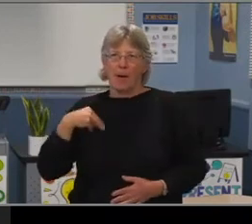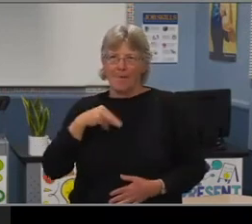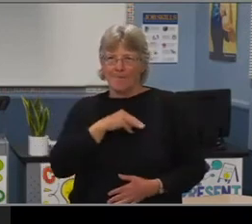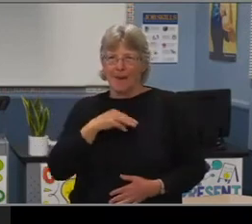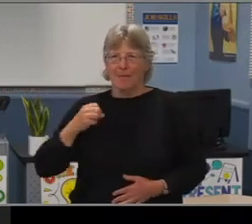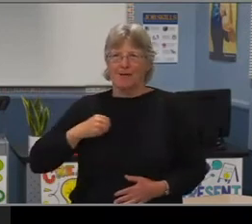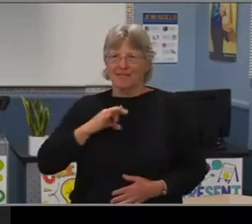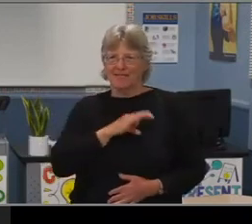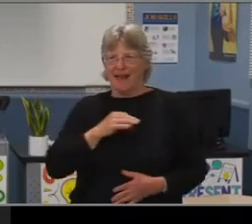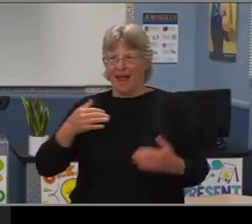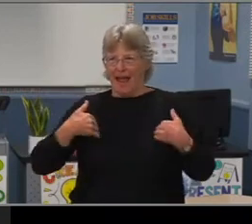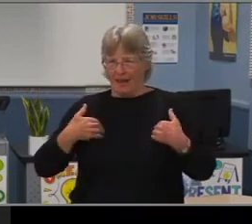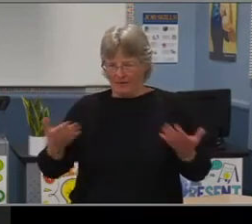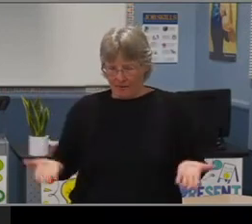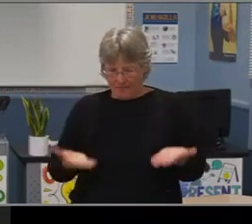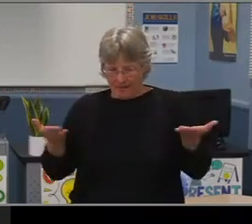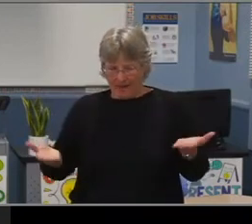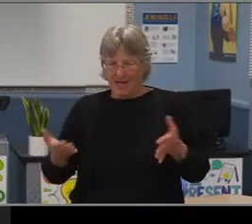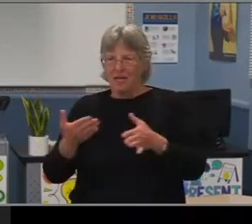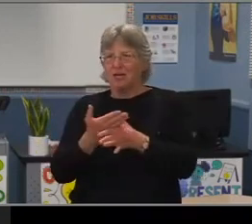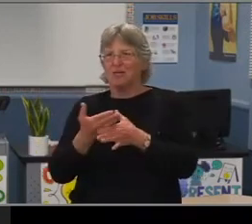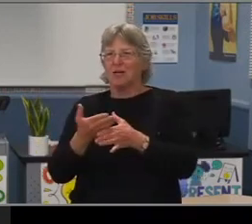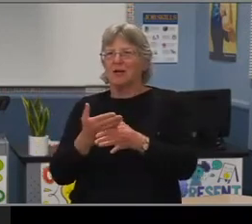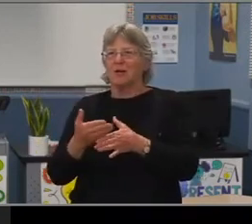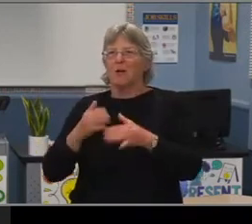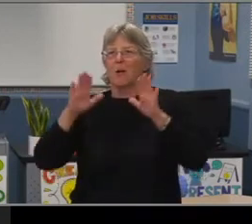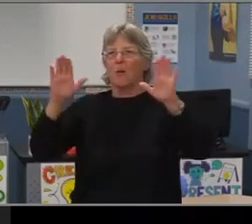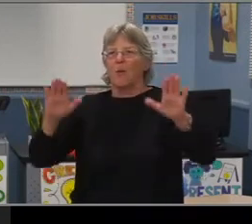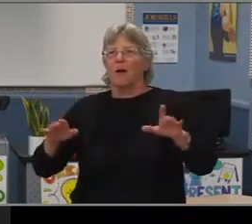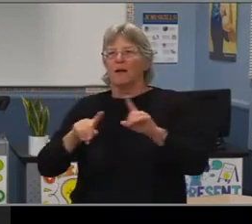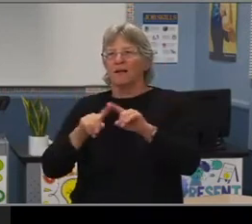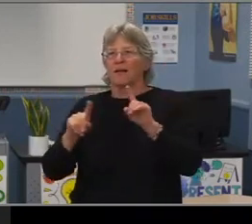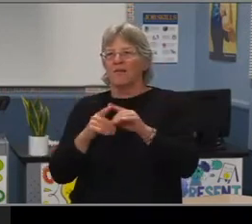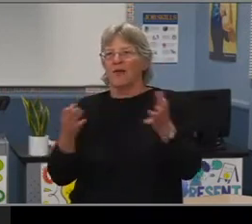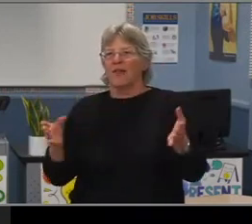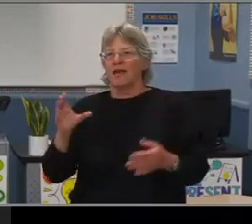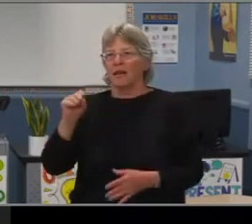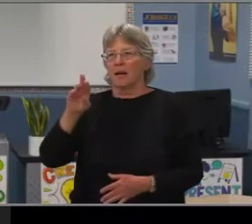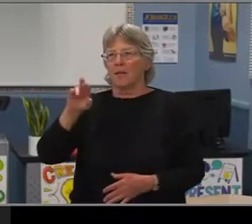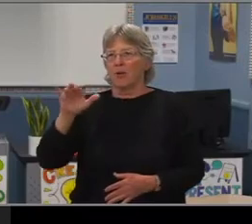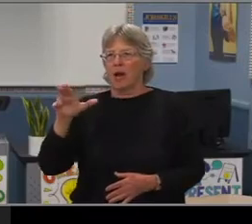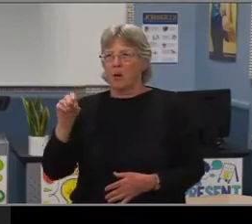to share with you all about what a wondrous impact Cabrillo High School staff and environment has had on us all.